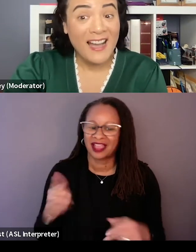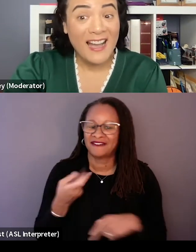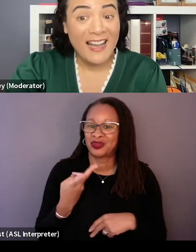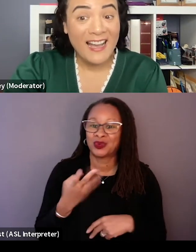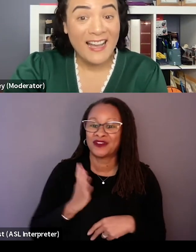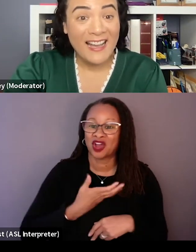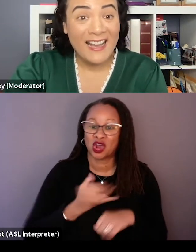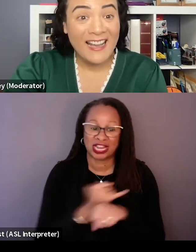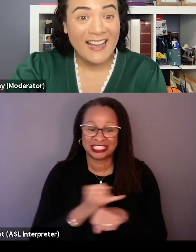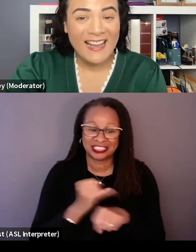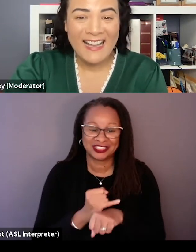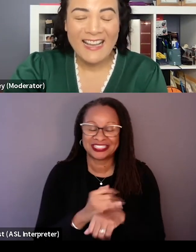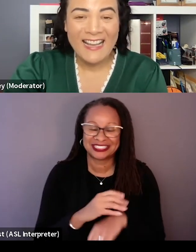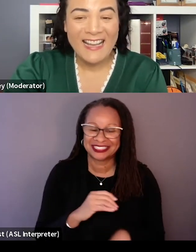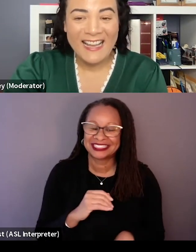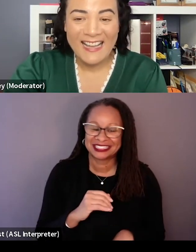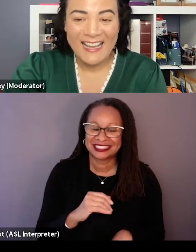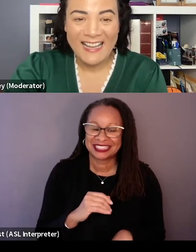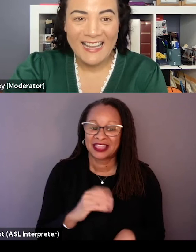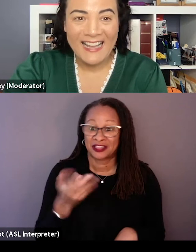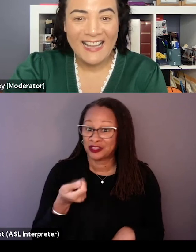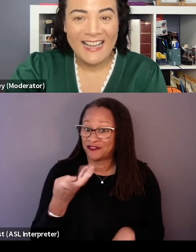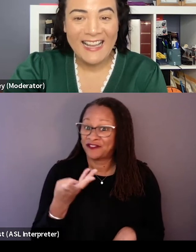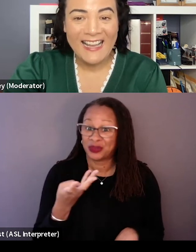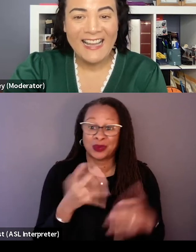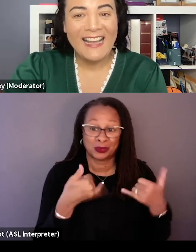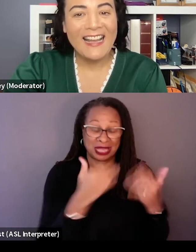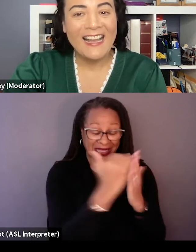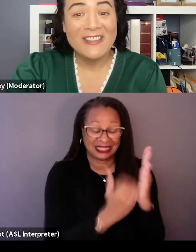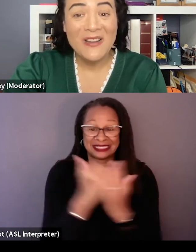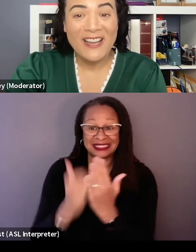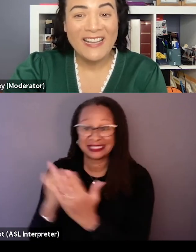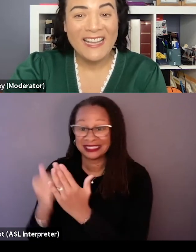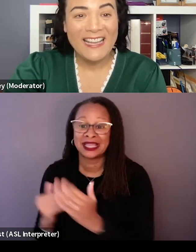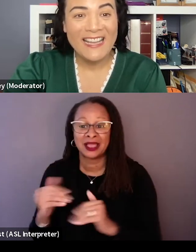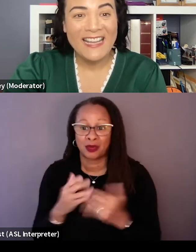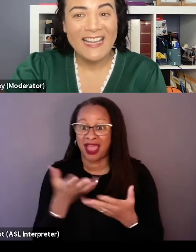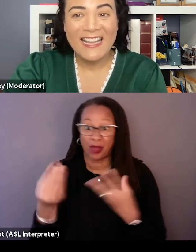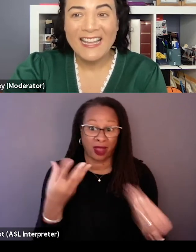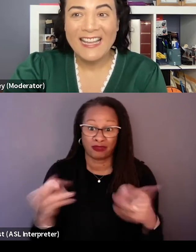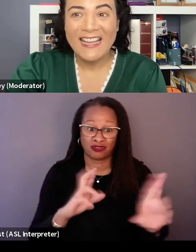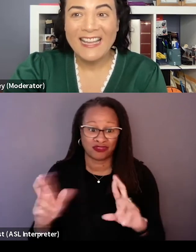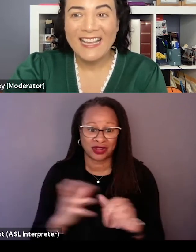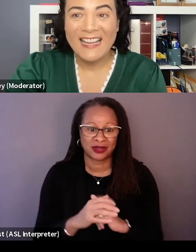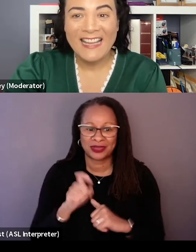because there were a few playlists that existed out there and a few lists. So our interns put them together. We need to do like a release of it.